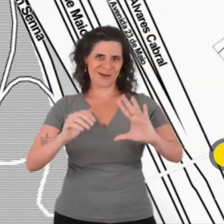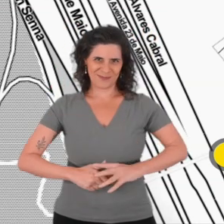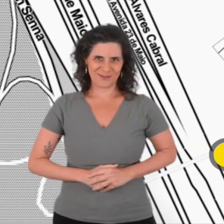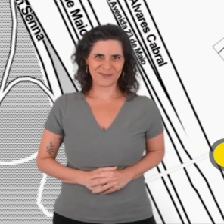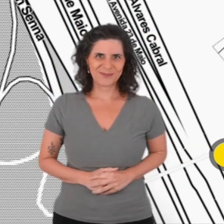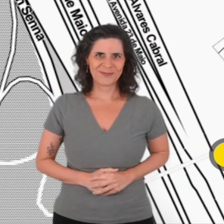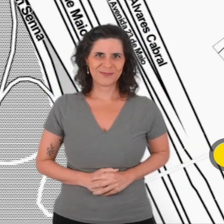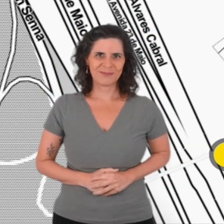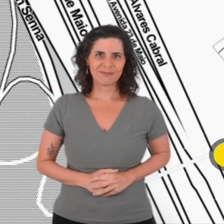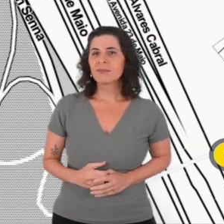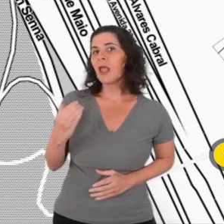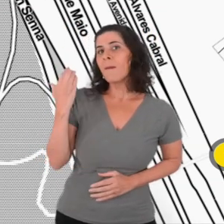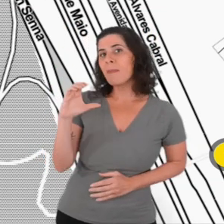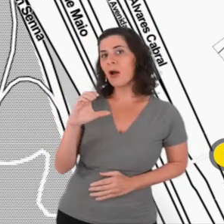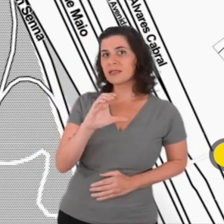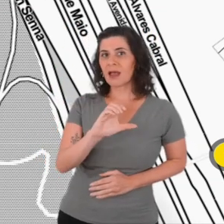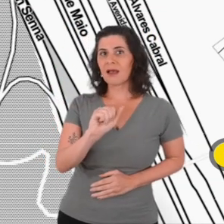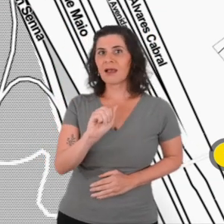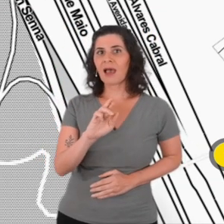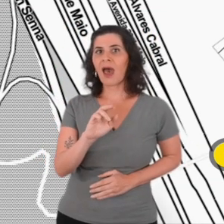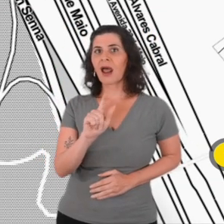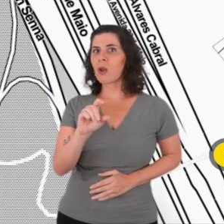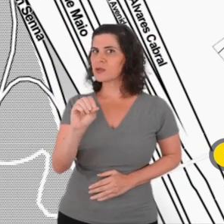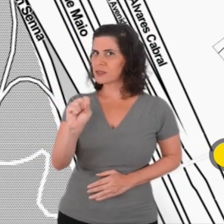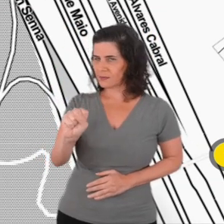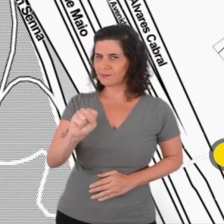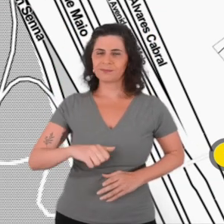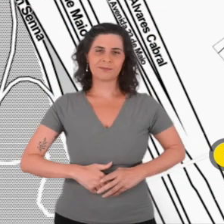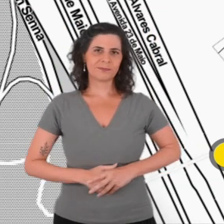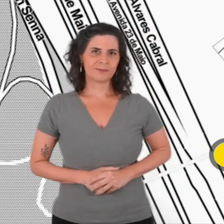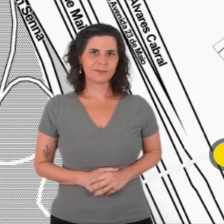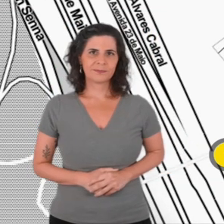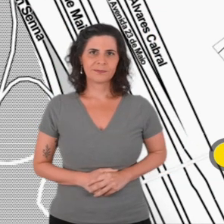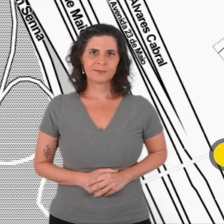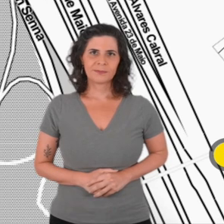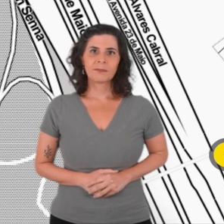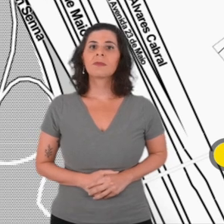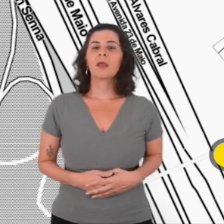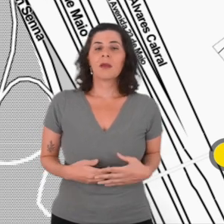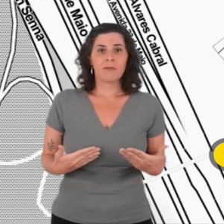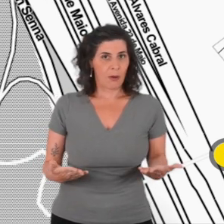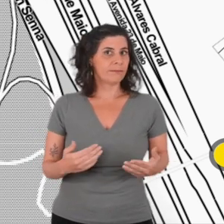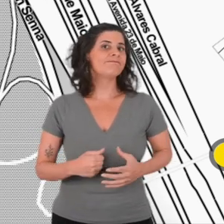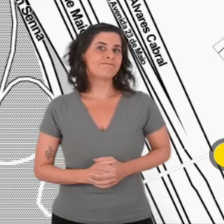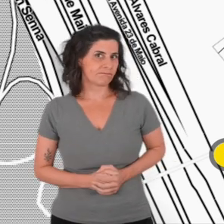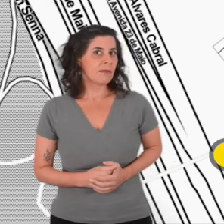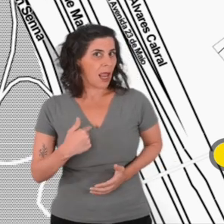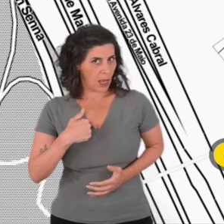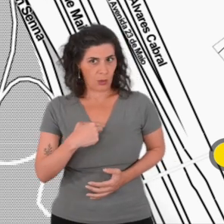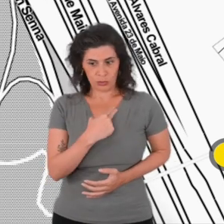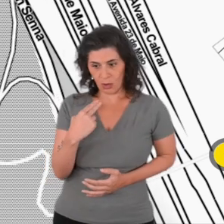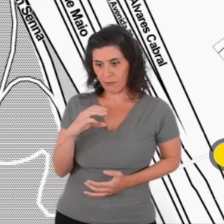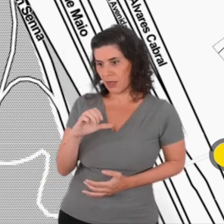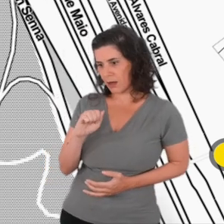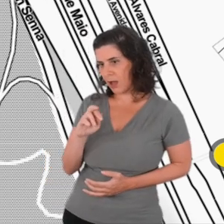[Post by Carlos Alberto Gonçalves da Silva] I'm Carlos, a person with visual disabilities.